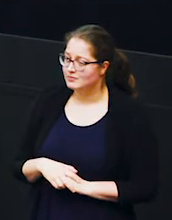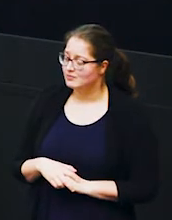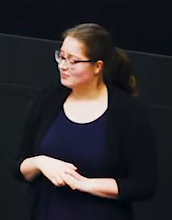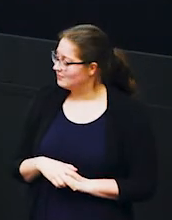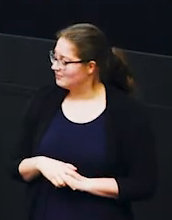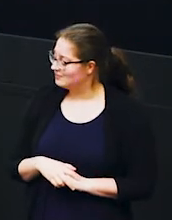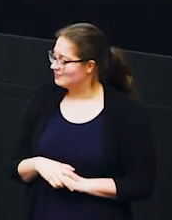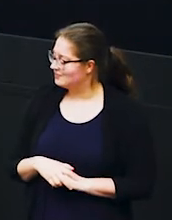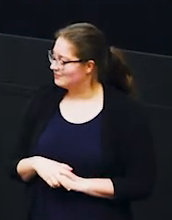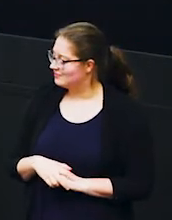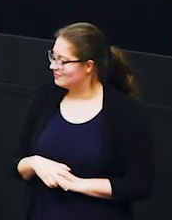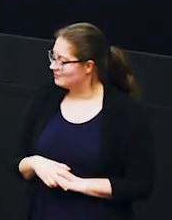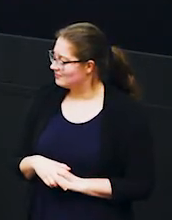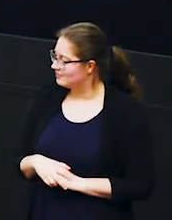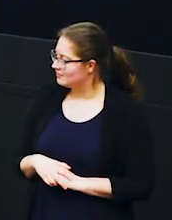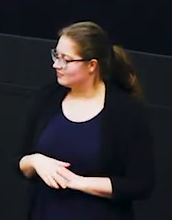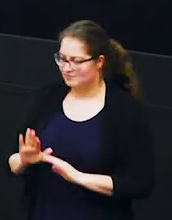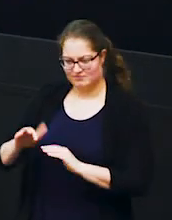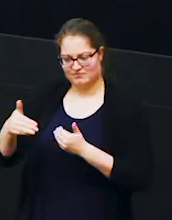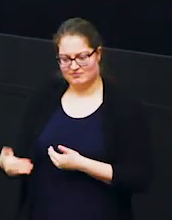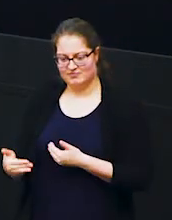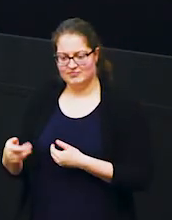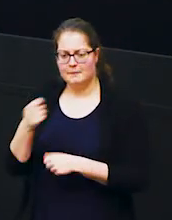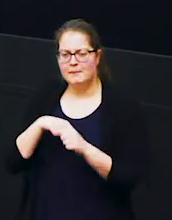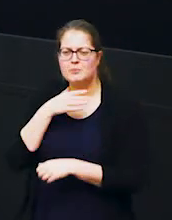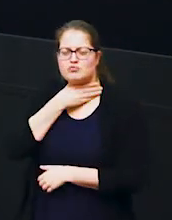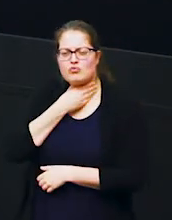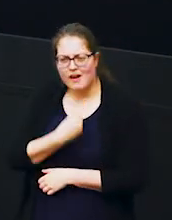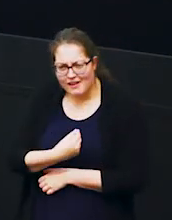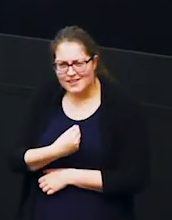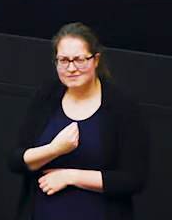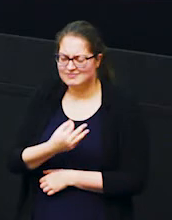and as i said at this time of year things are getting much more dry there's less food around for